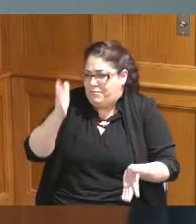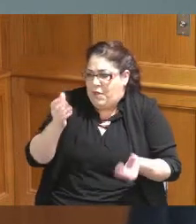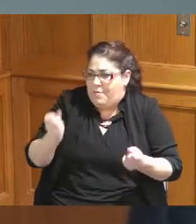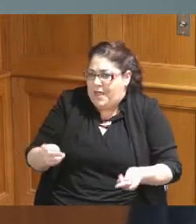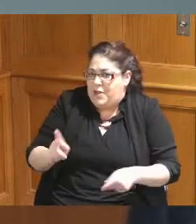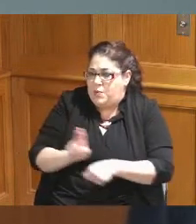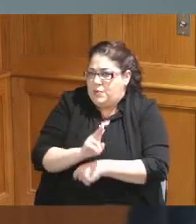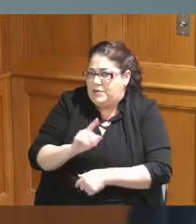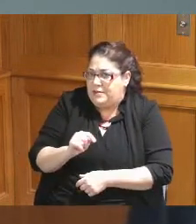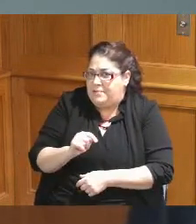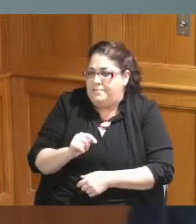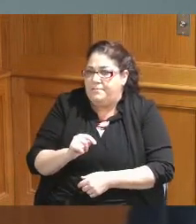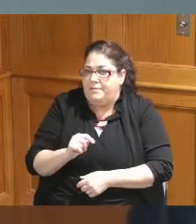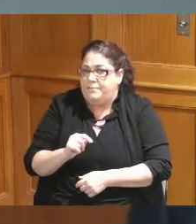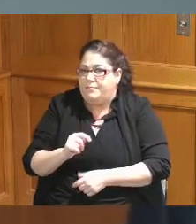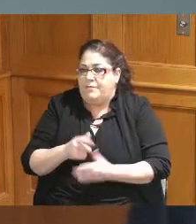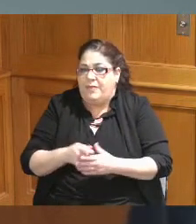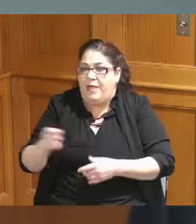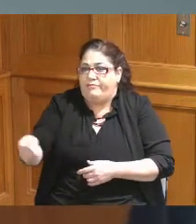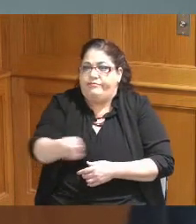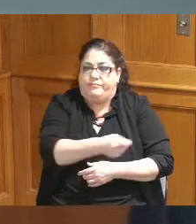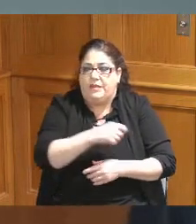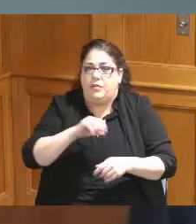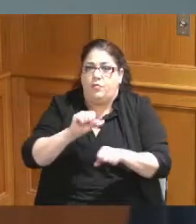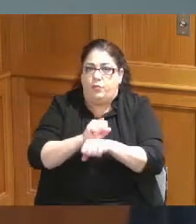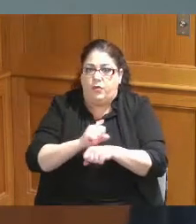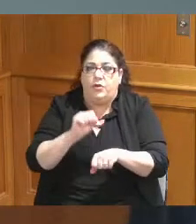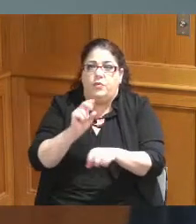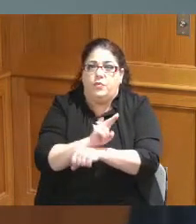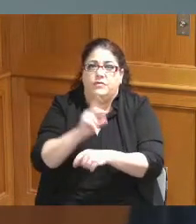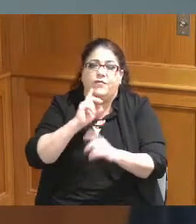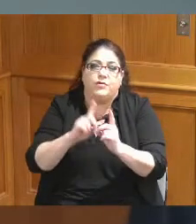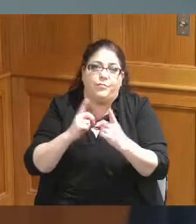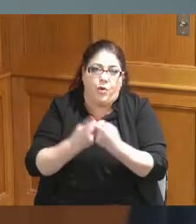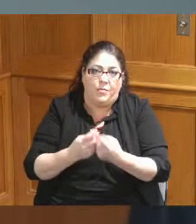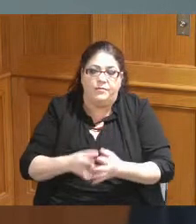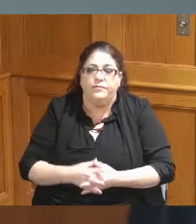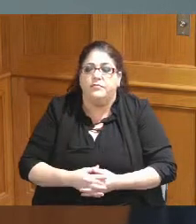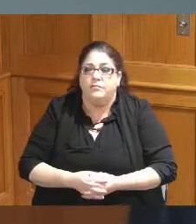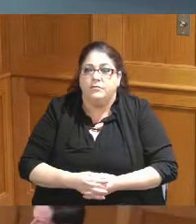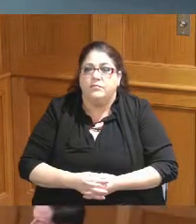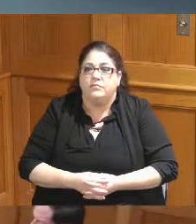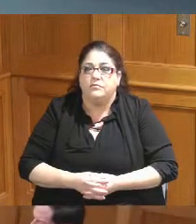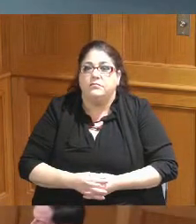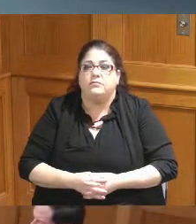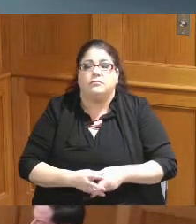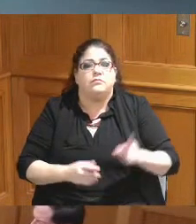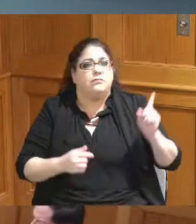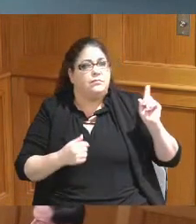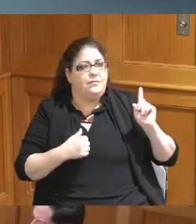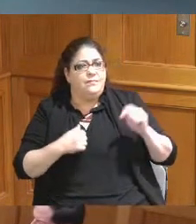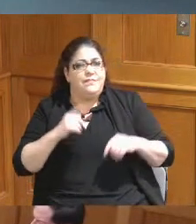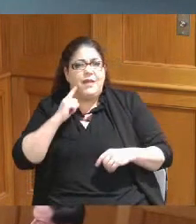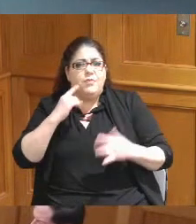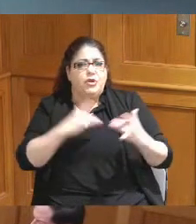it could be used on a wider range than just one person I'm concerned about the 12,000 because